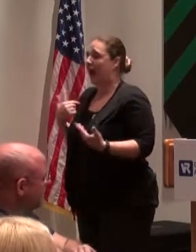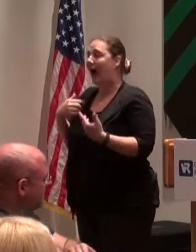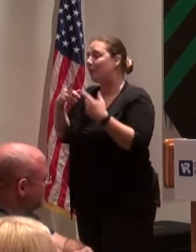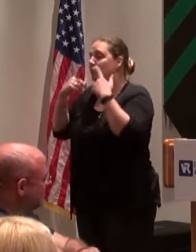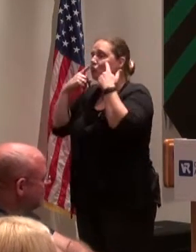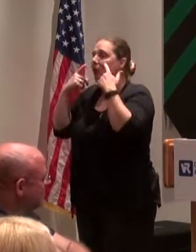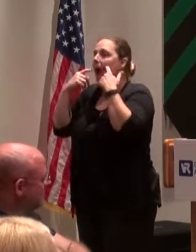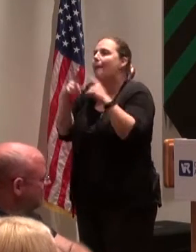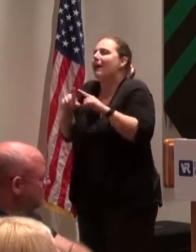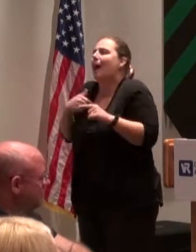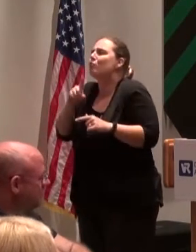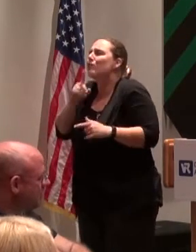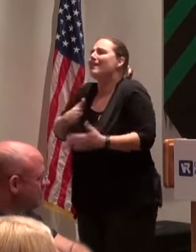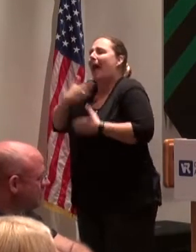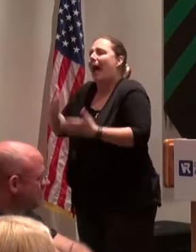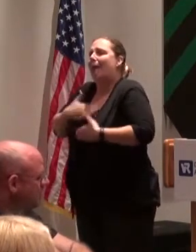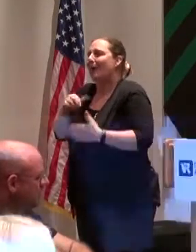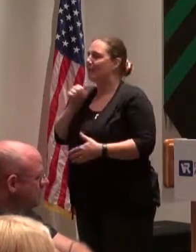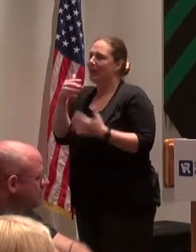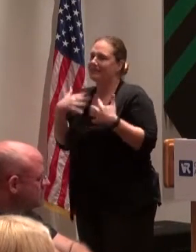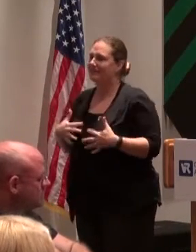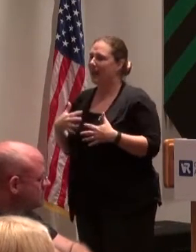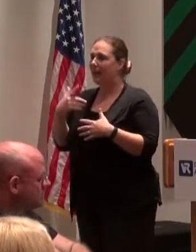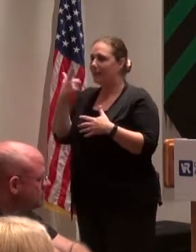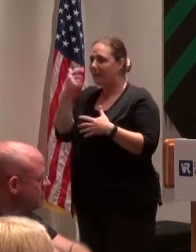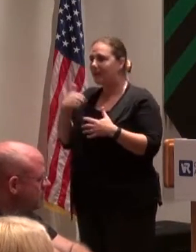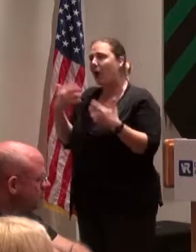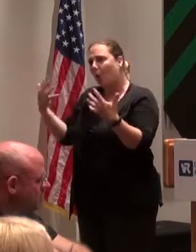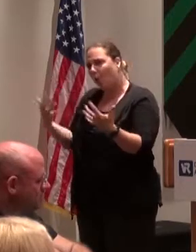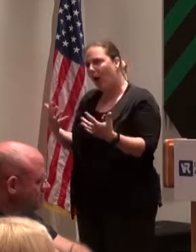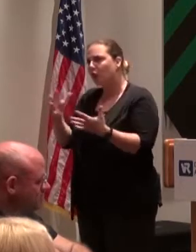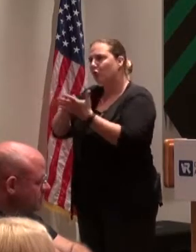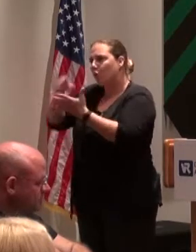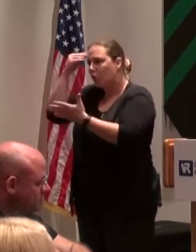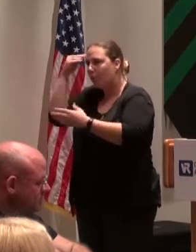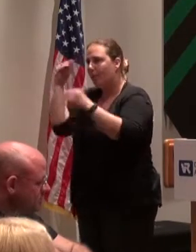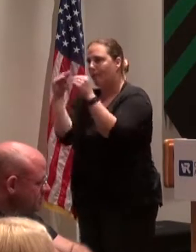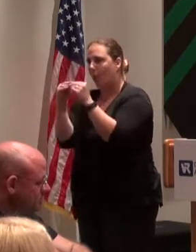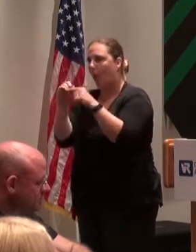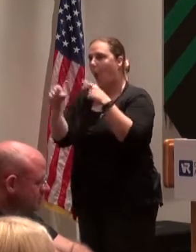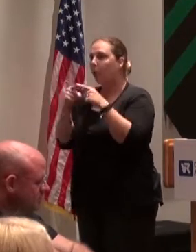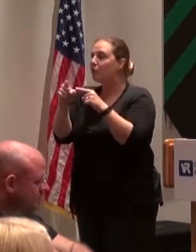of joy to actually come out and learn more because when you know more, you do better.